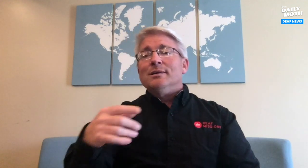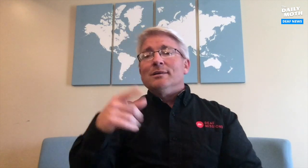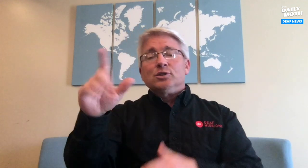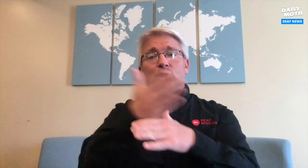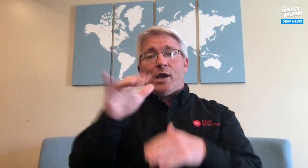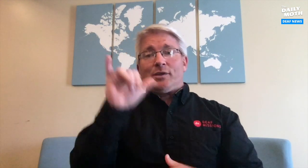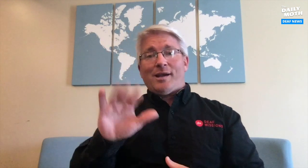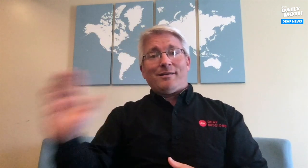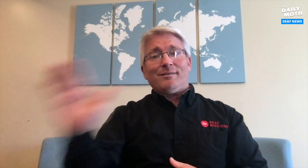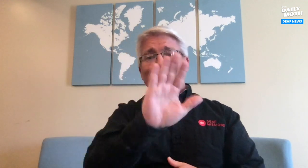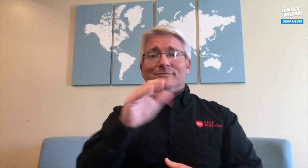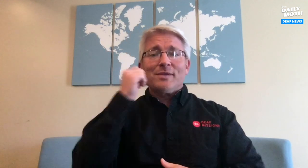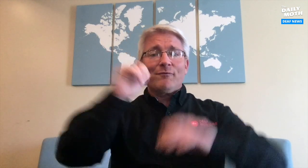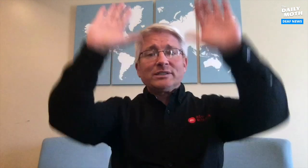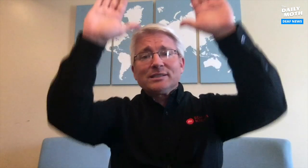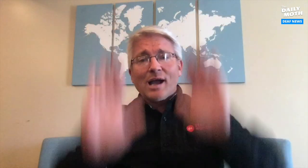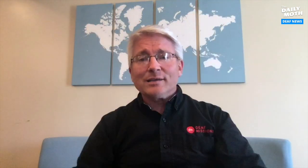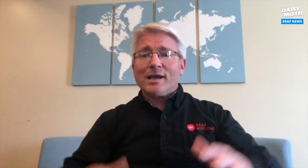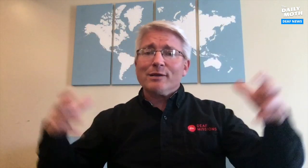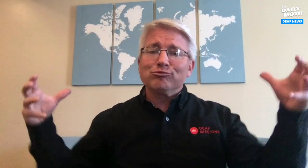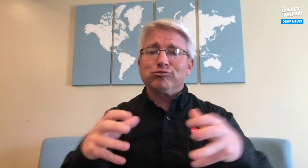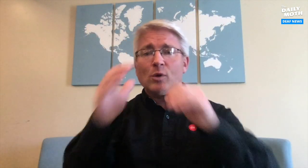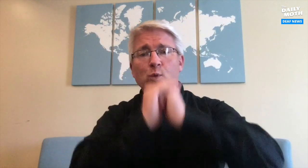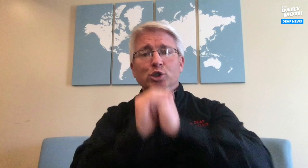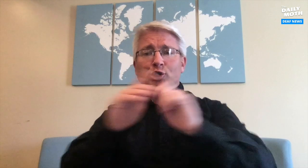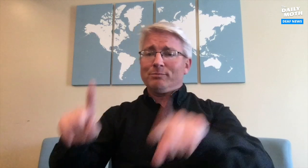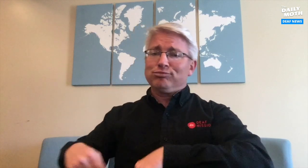They shared that their usual Sunday gatherings tend to,